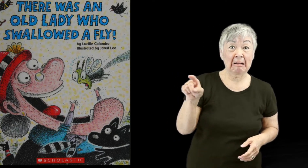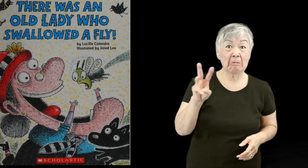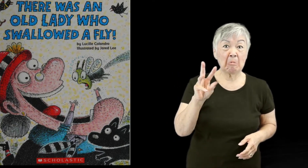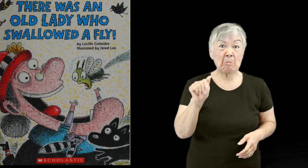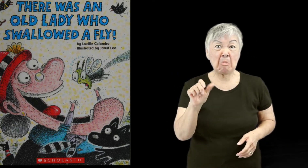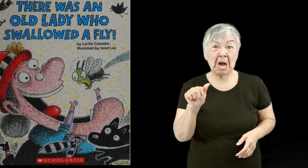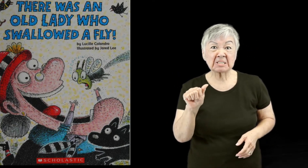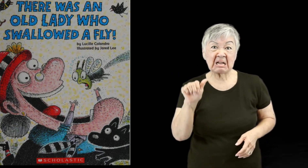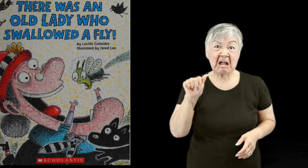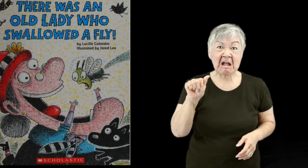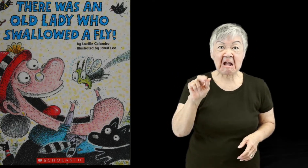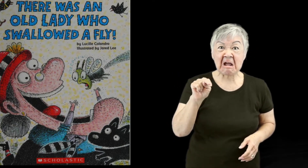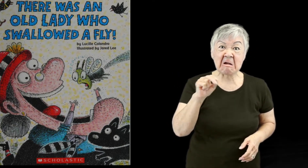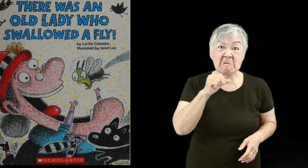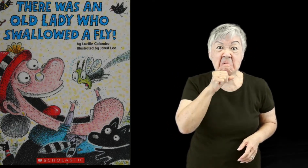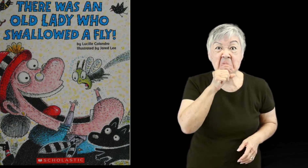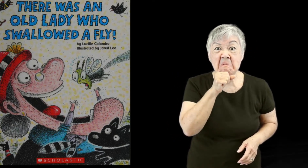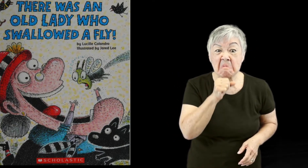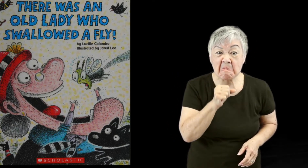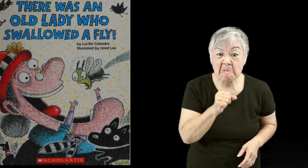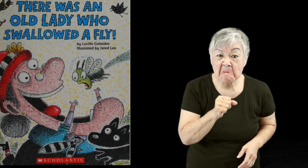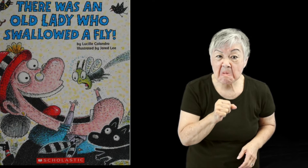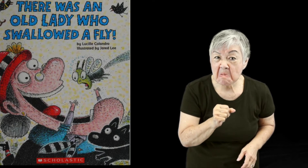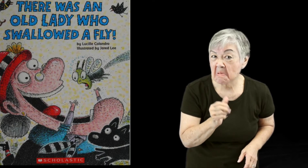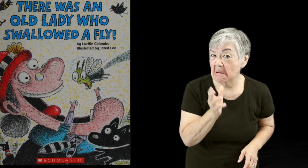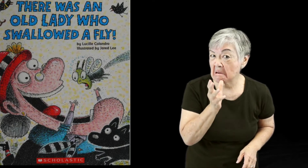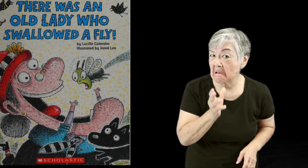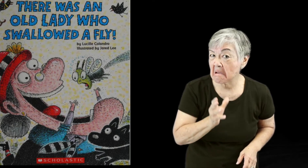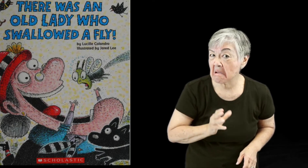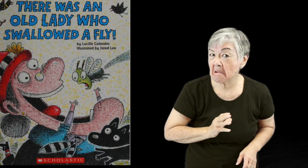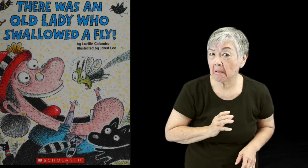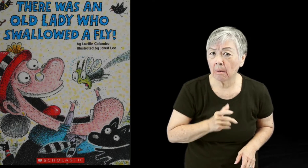There Was An Old Lady Who Swallowed a Fly